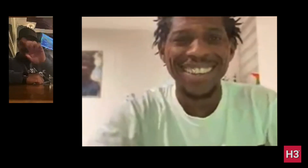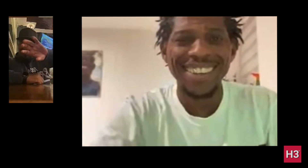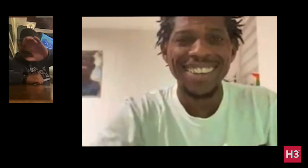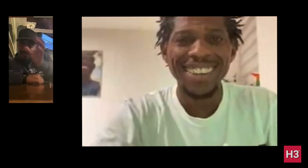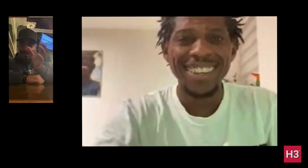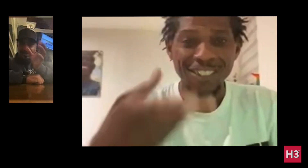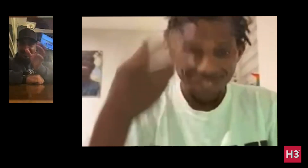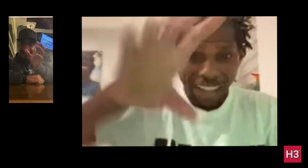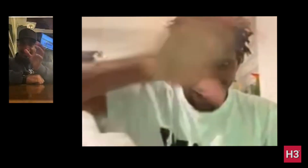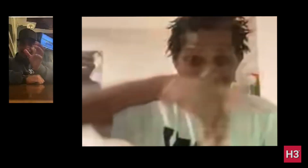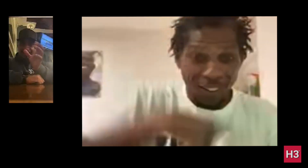You want me to turn all around??